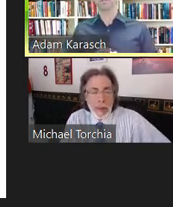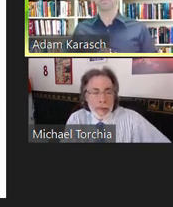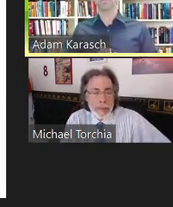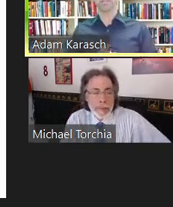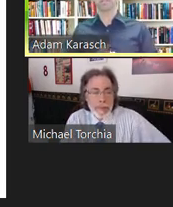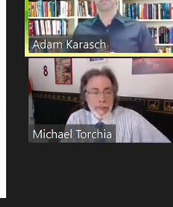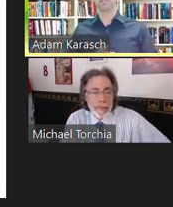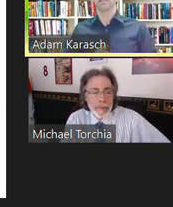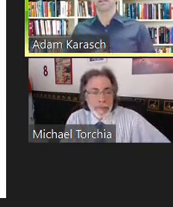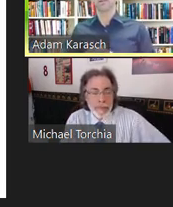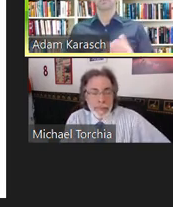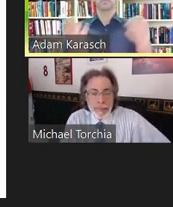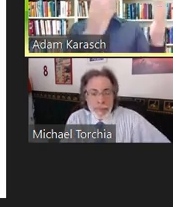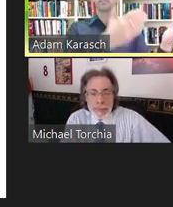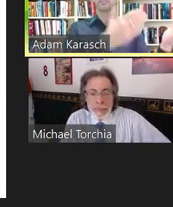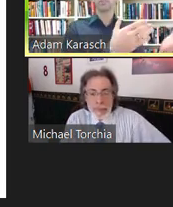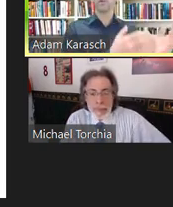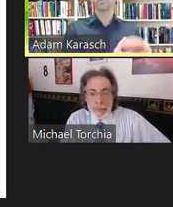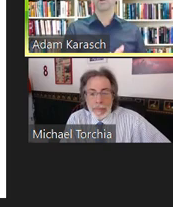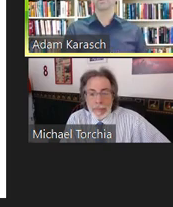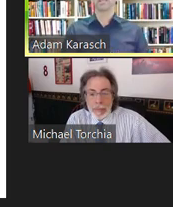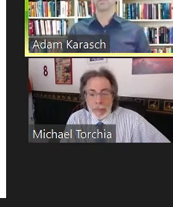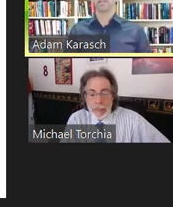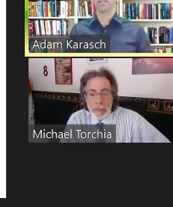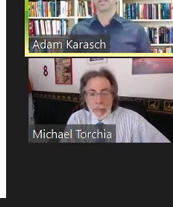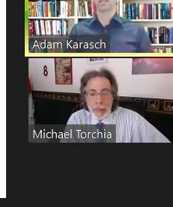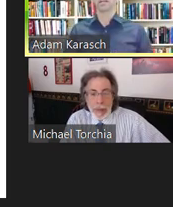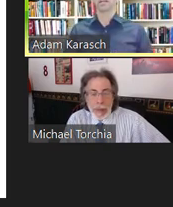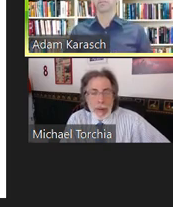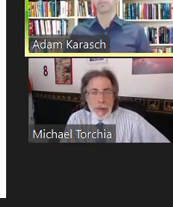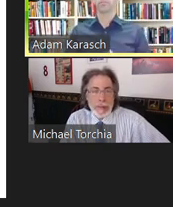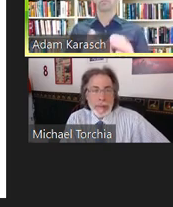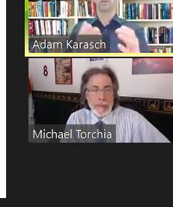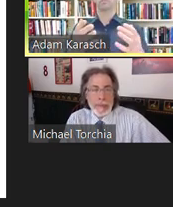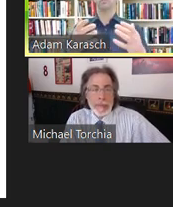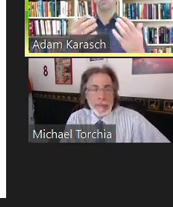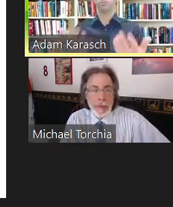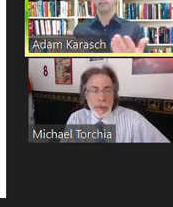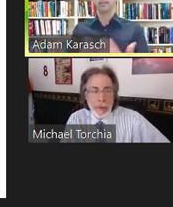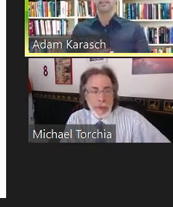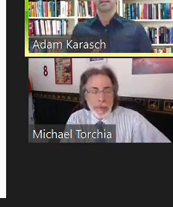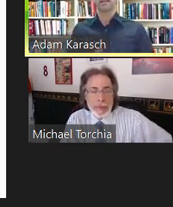in particular. We did a similar webinar yesterday focused on Title III.